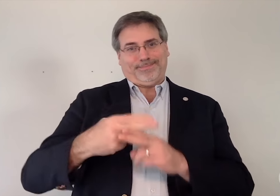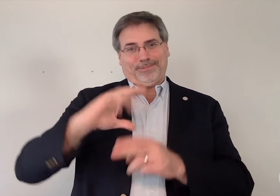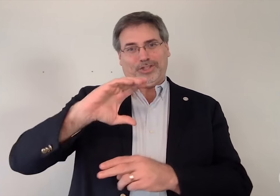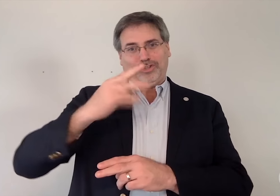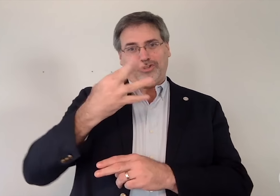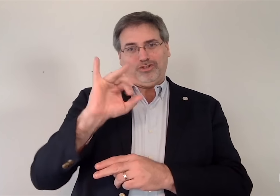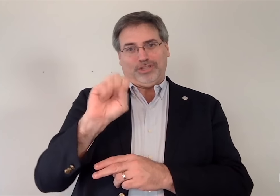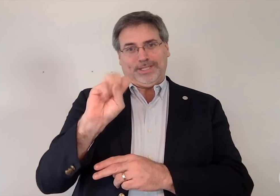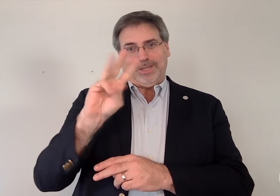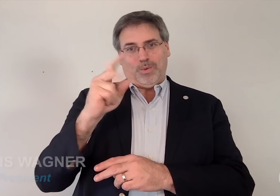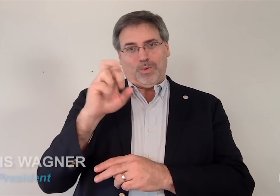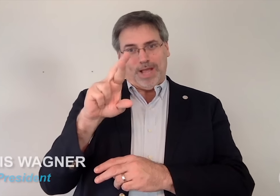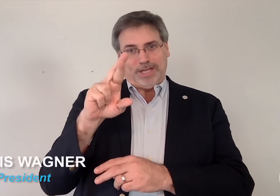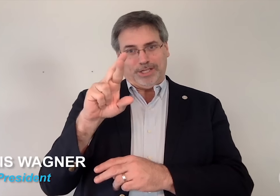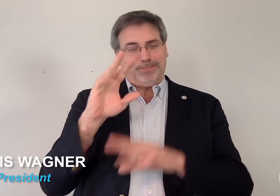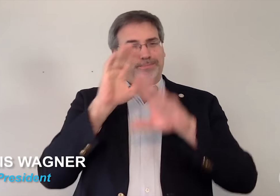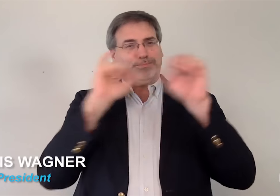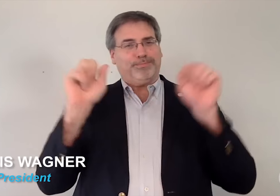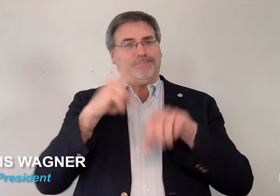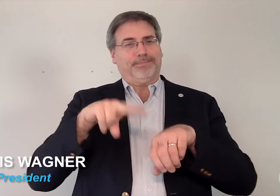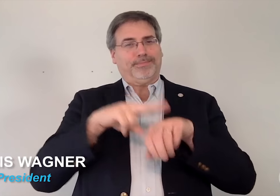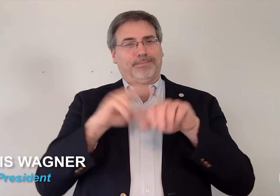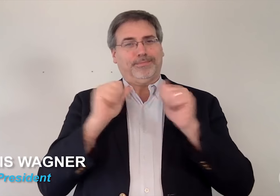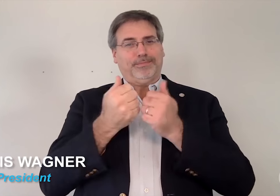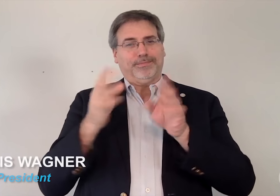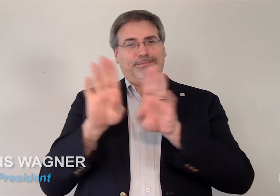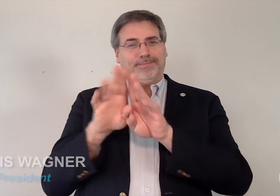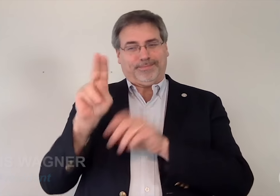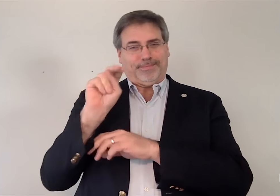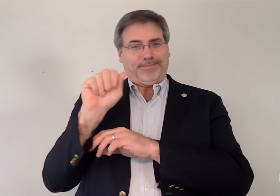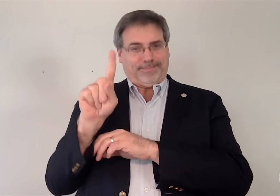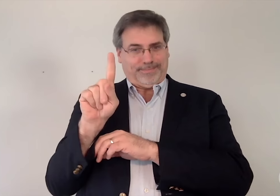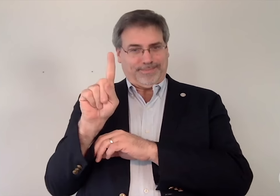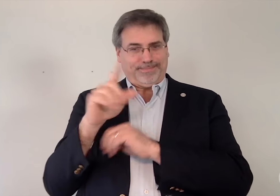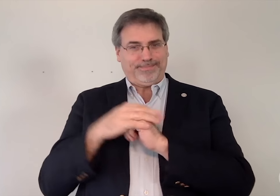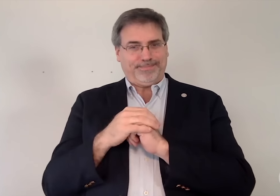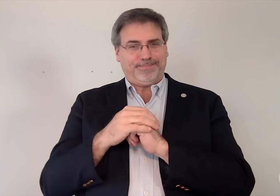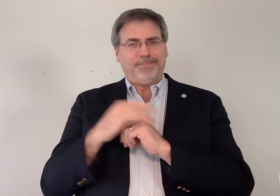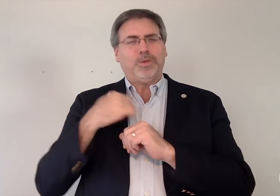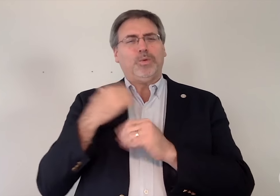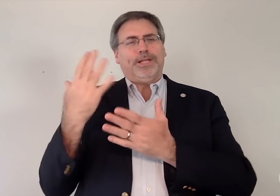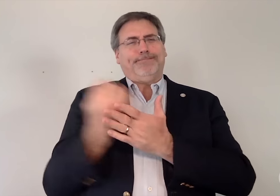Hello, my name is Chris Wagner. I am the president of the National Association of the Deaf (NAD).